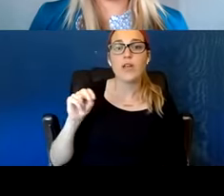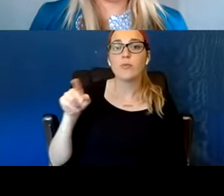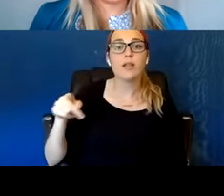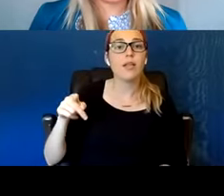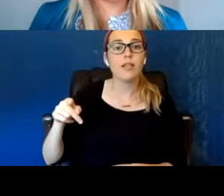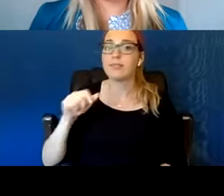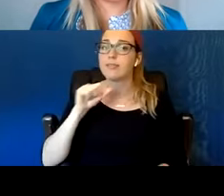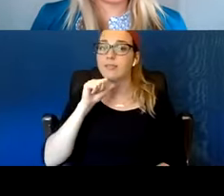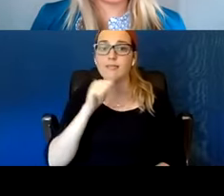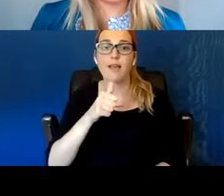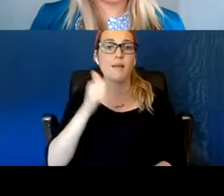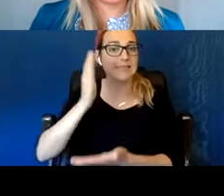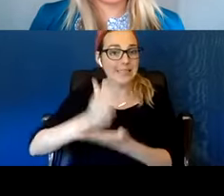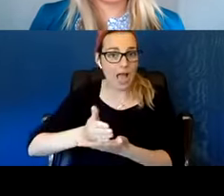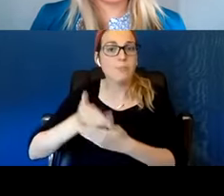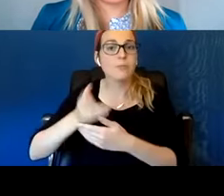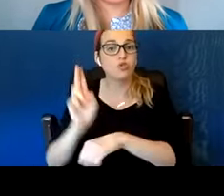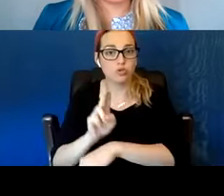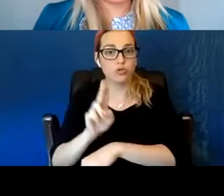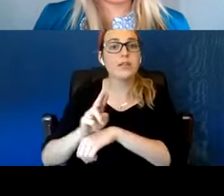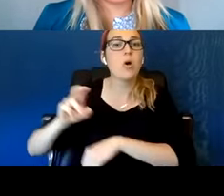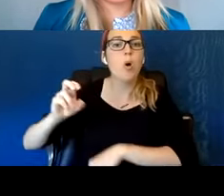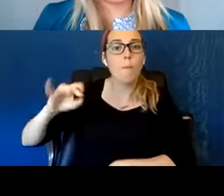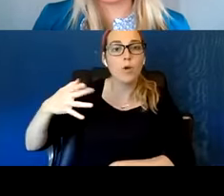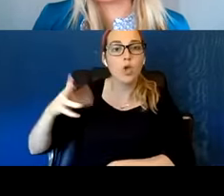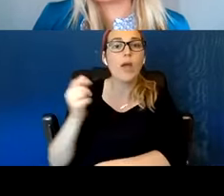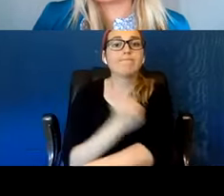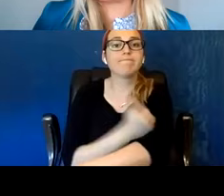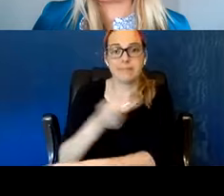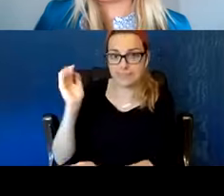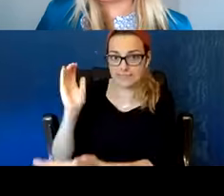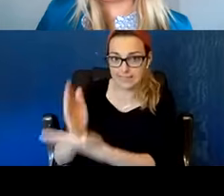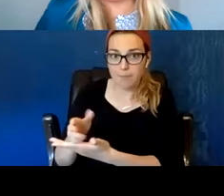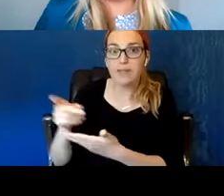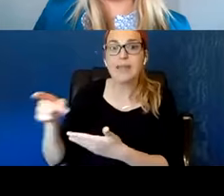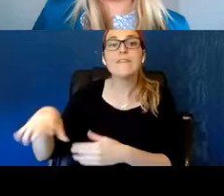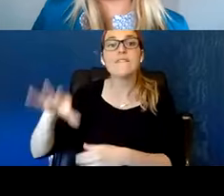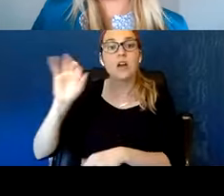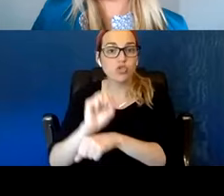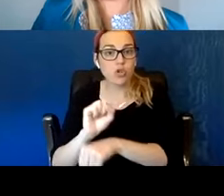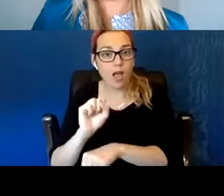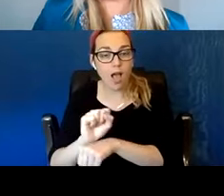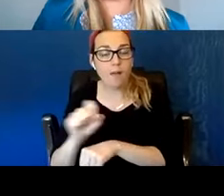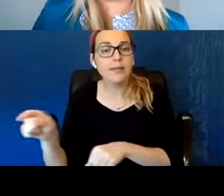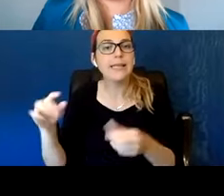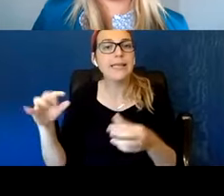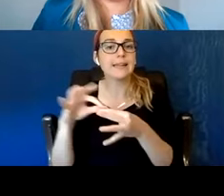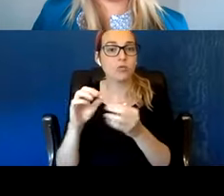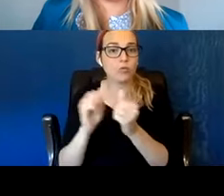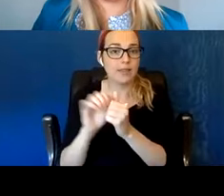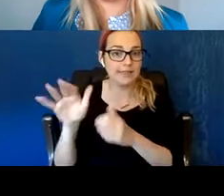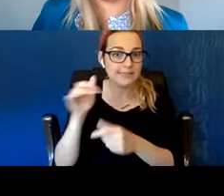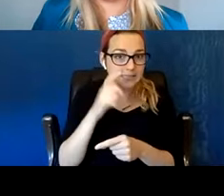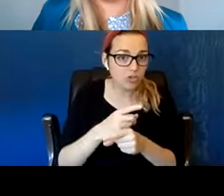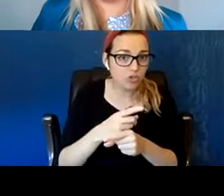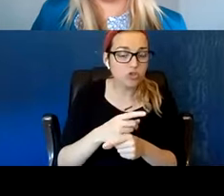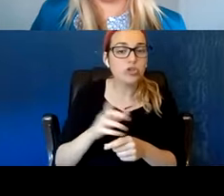He has a job, he's reconnected with his sister and his father. Is in touch with his kids more